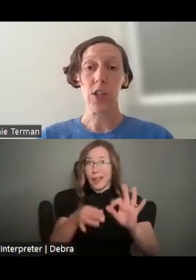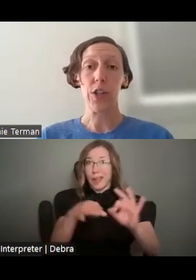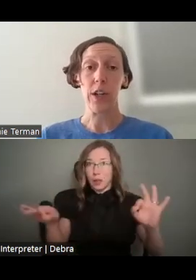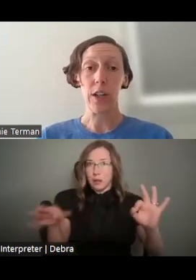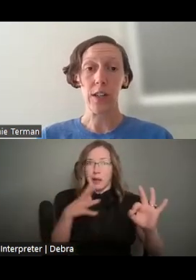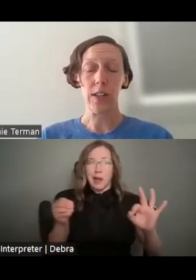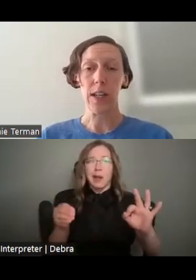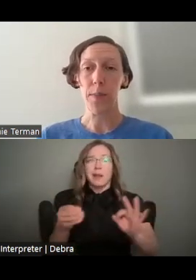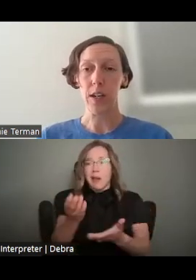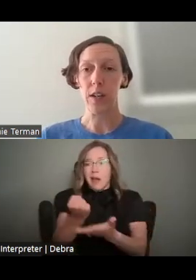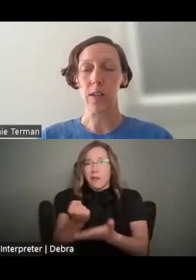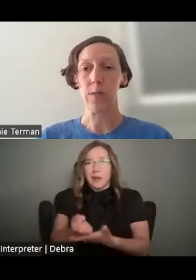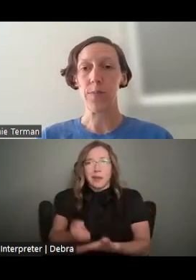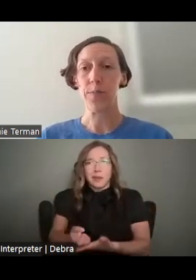TO ARTISTS AND MAKERS.